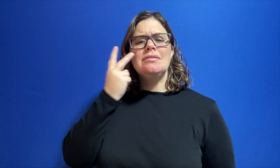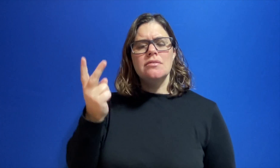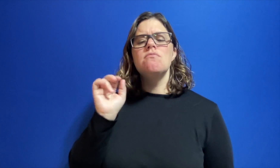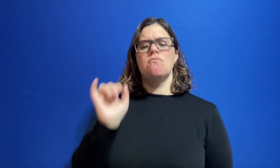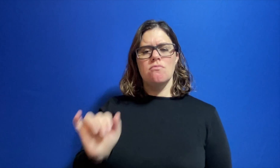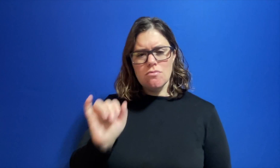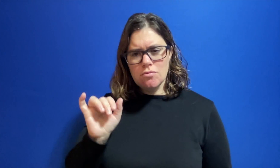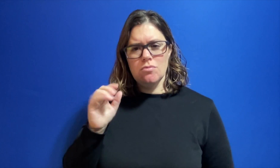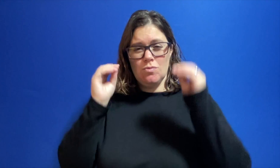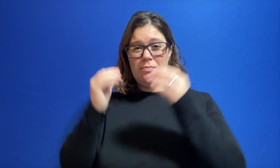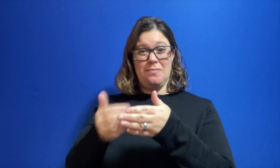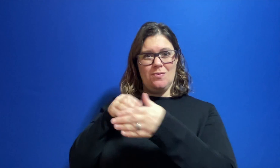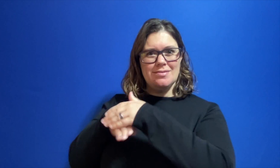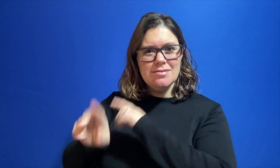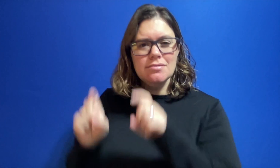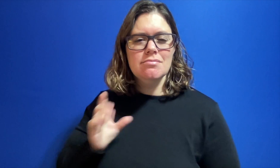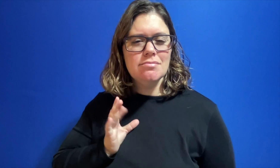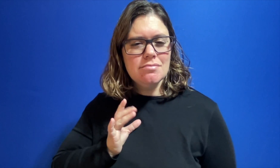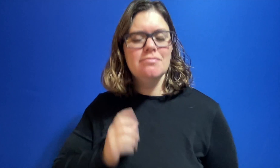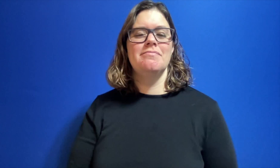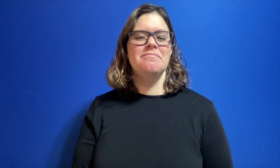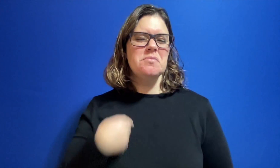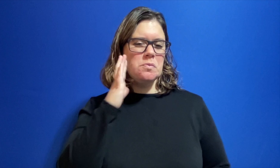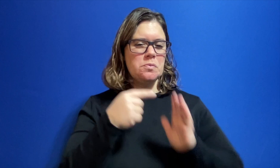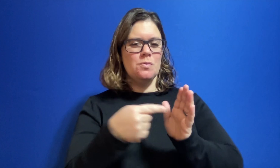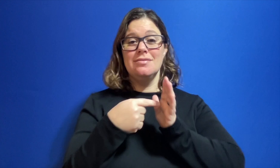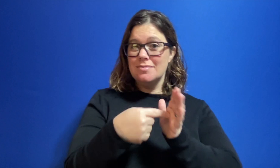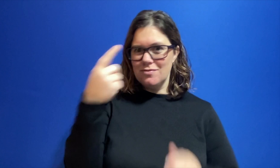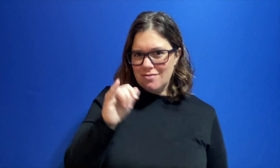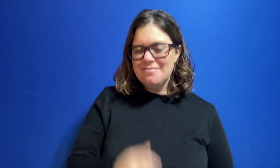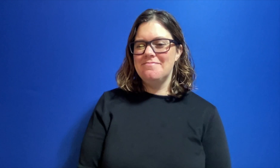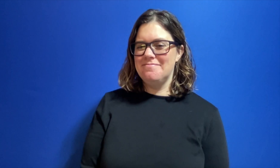then students will see and understand the instructions before entering the test. I will show you an example of what it looks like.